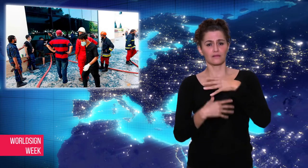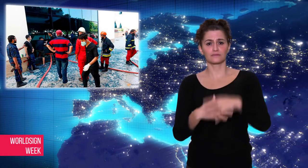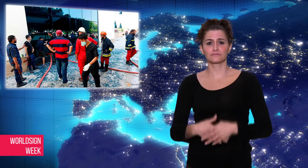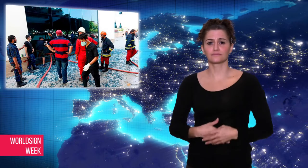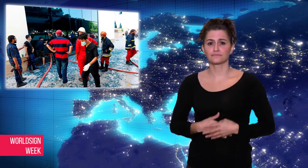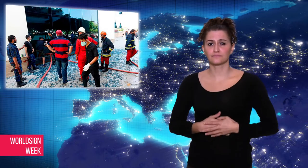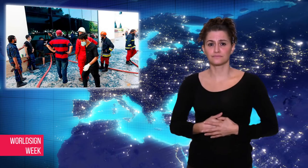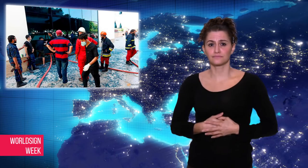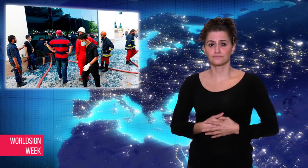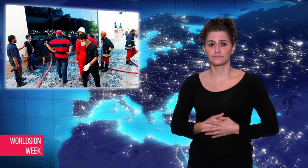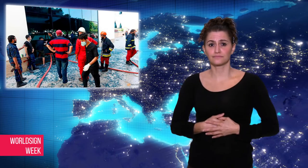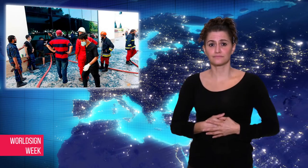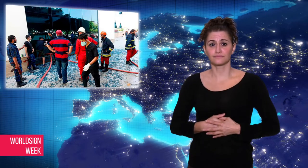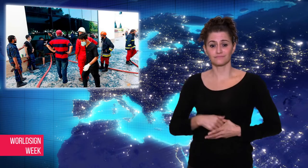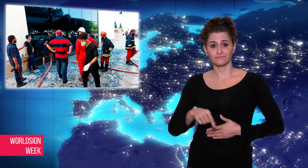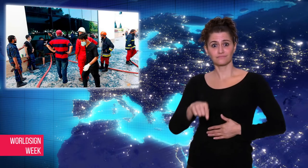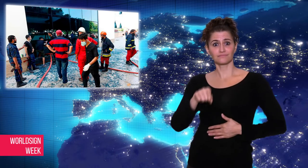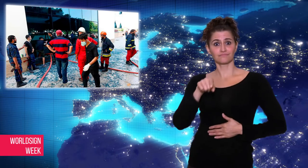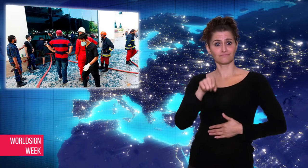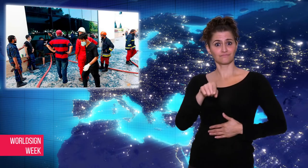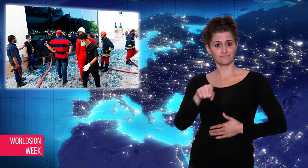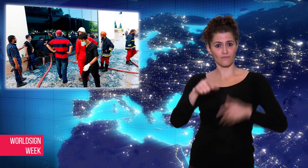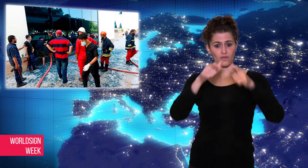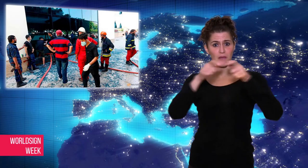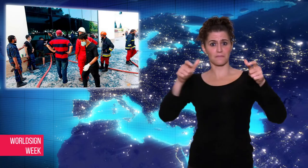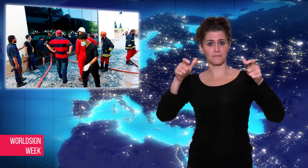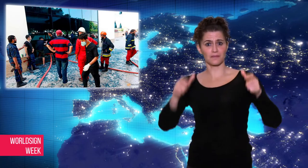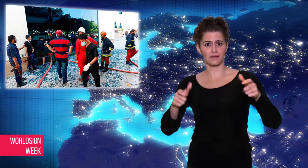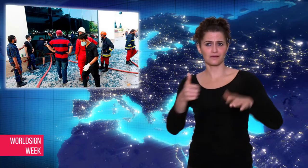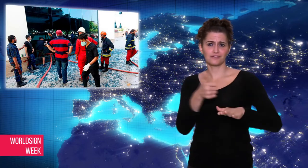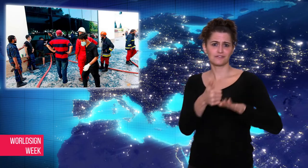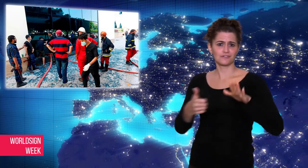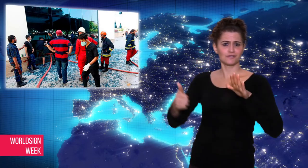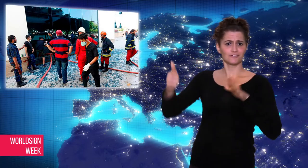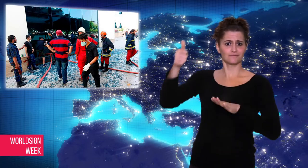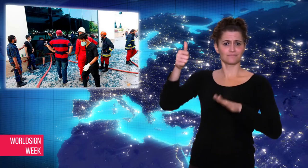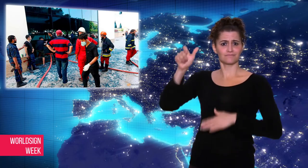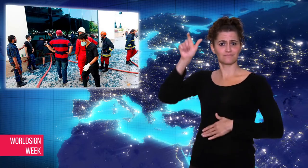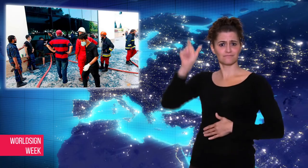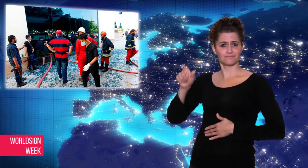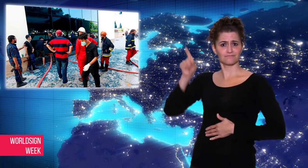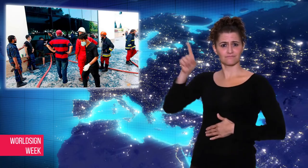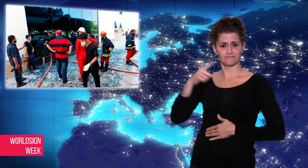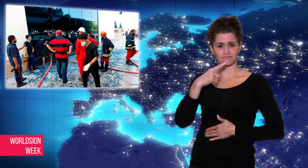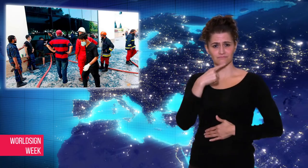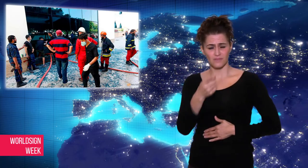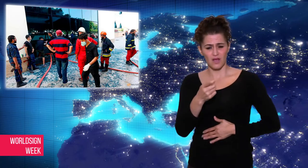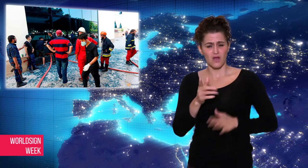gunfire with the attackers, killing